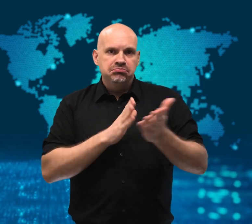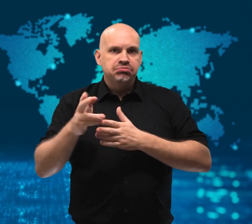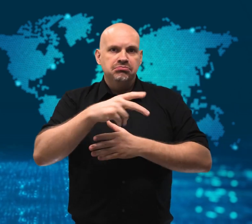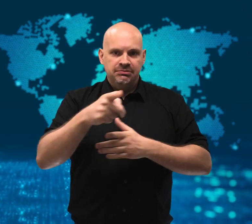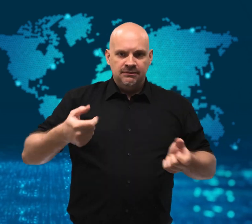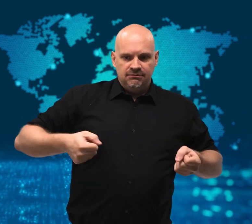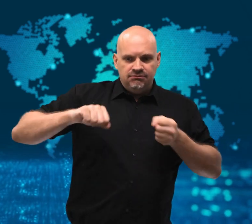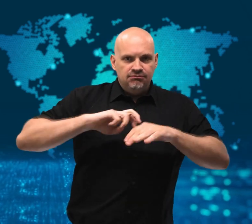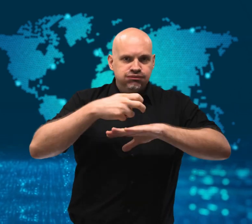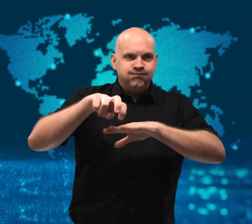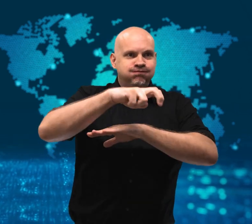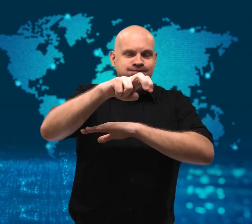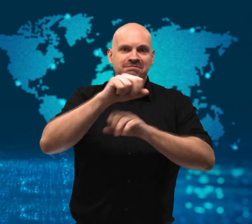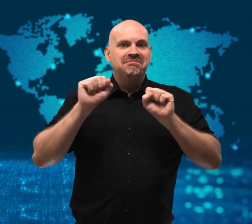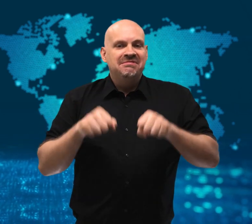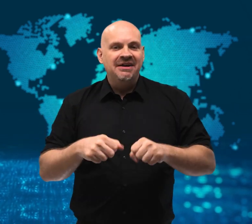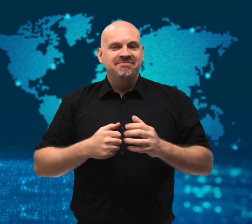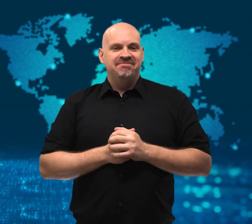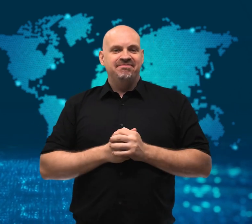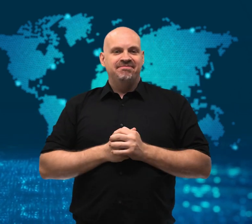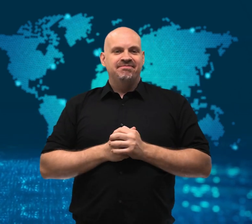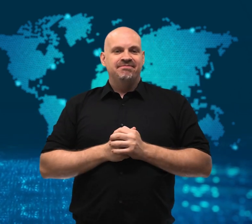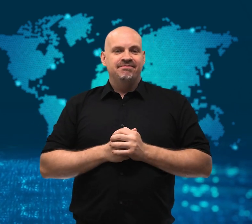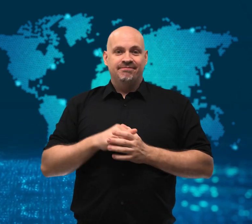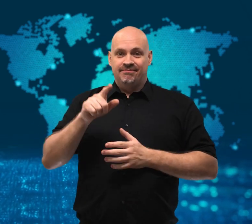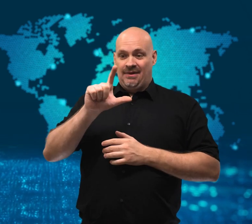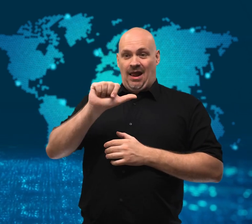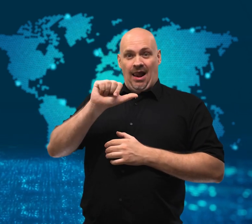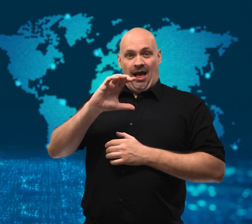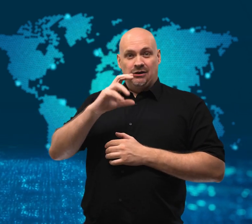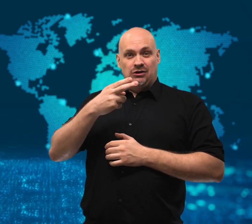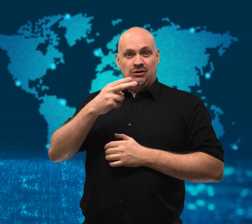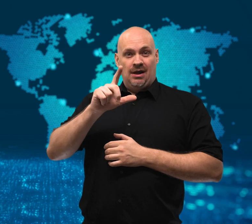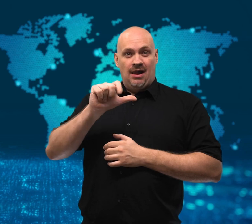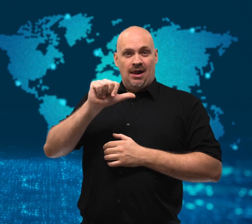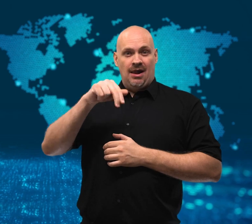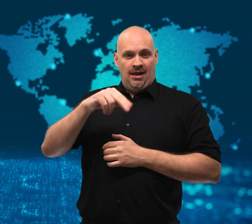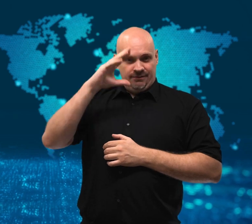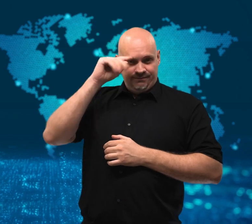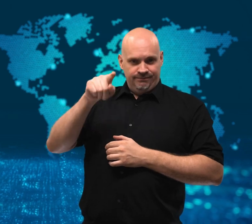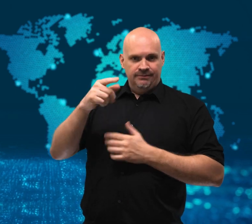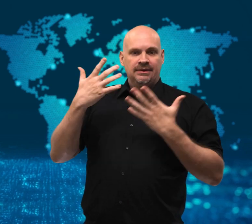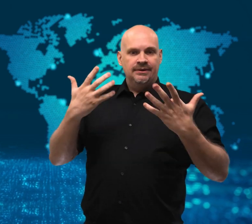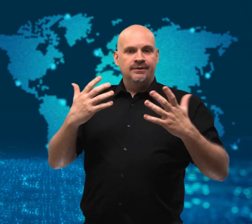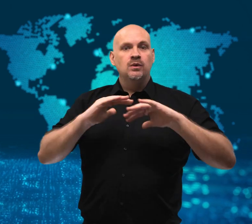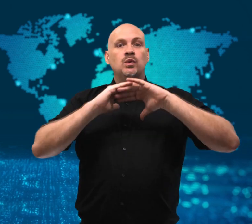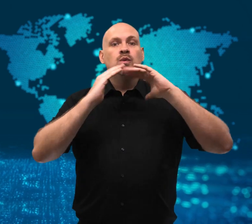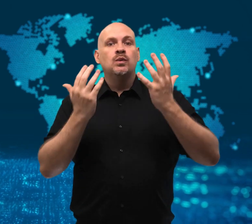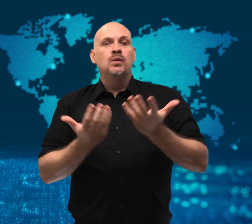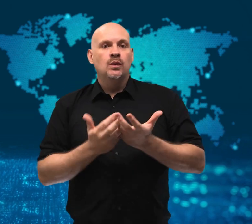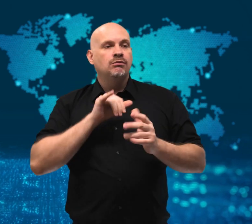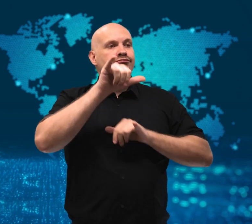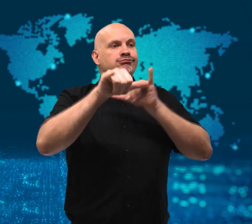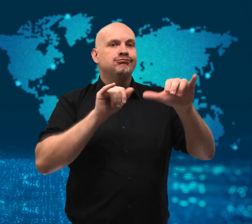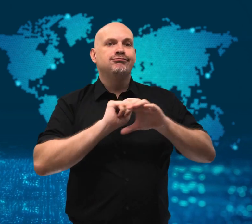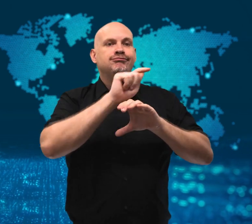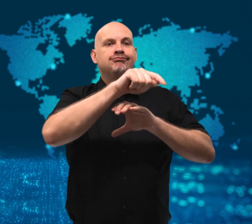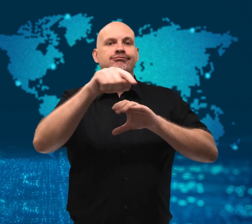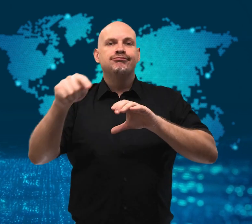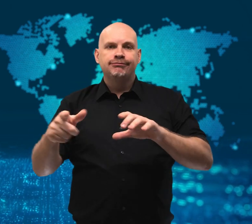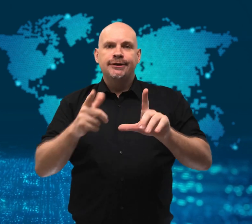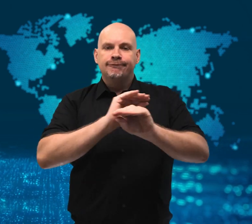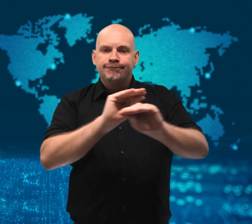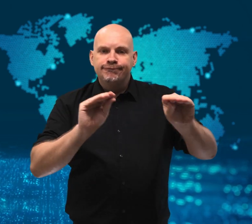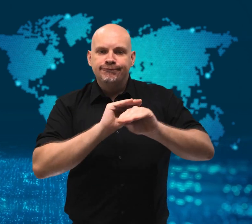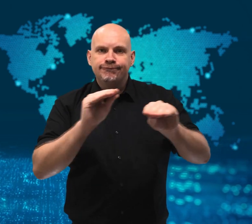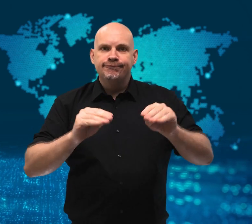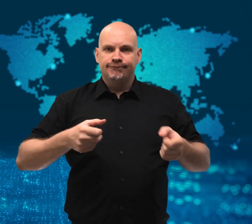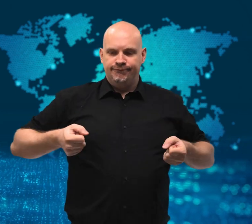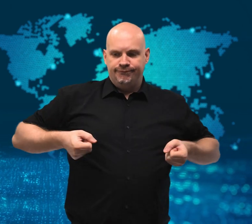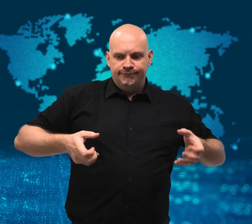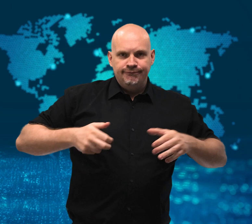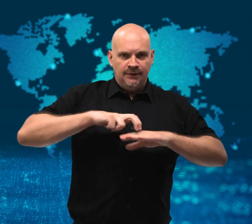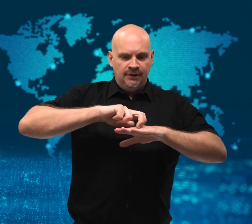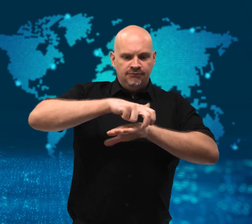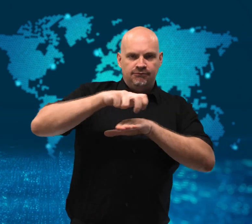Lachlan now travels around the world to showcase his skills and